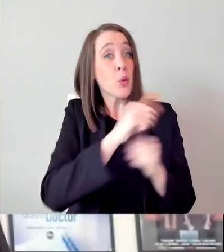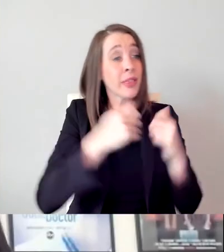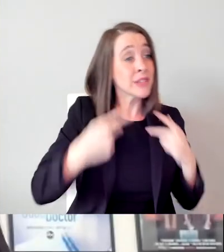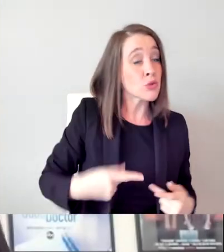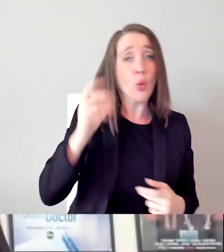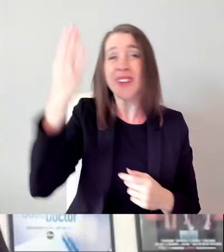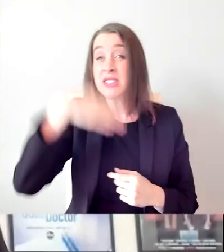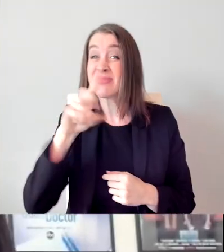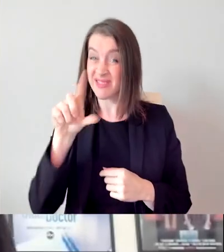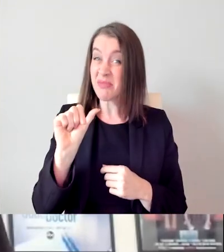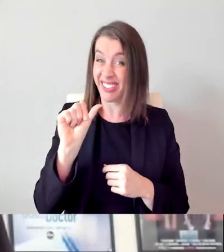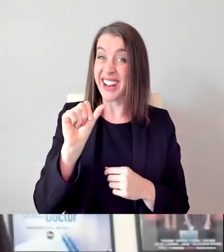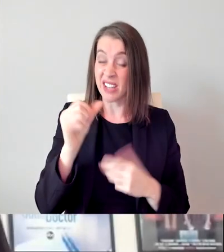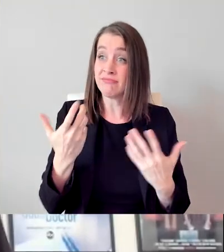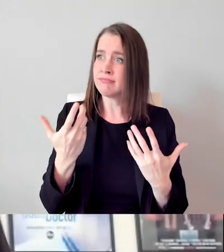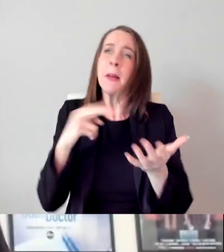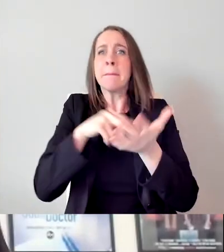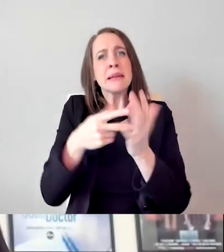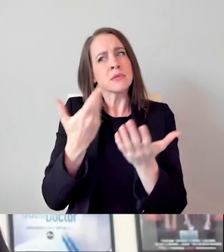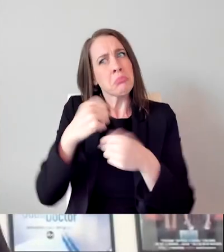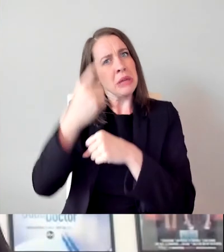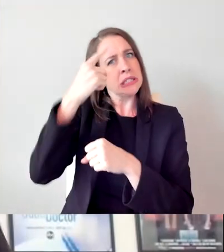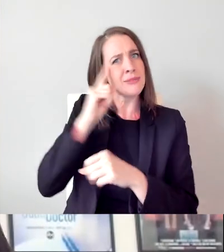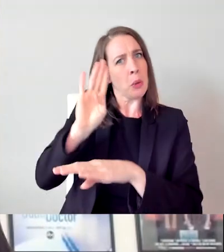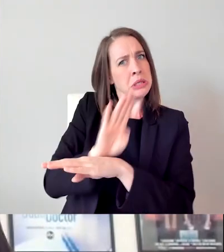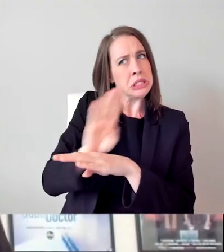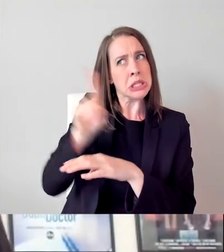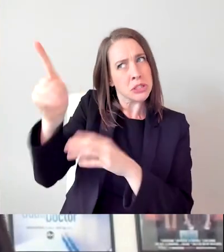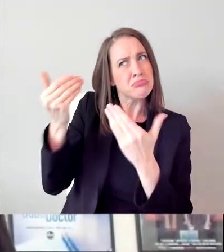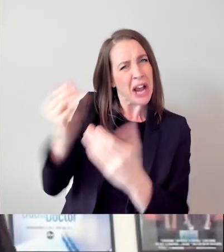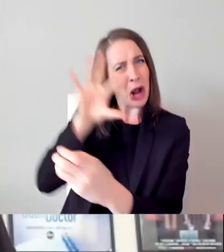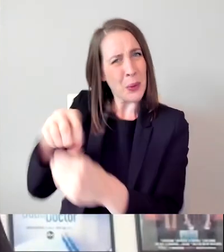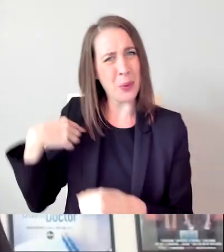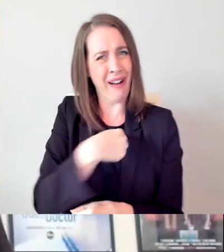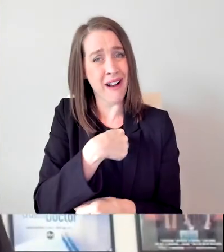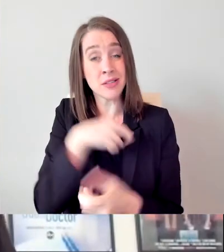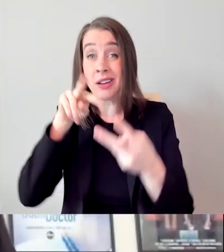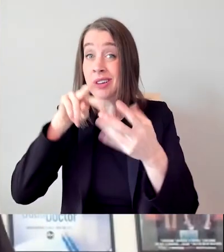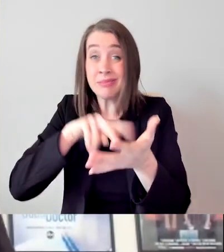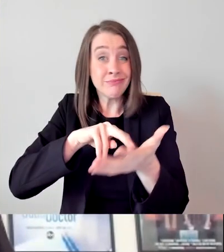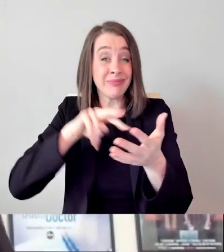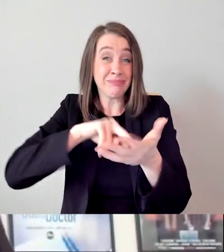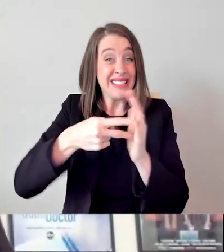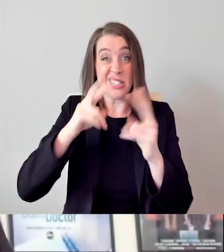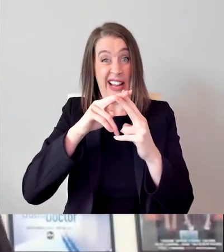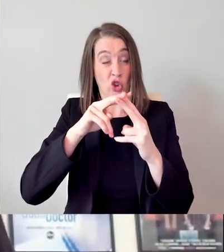And I think it's just good business sense for us to be included not only in front of the camera, but also behind the camera so we can support